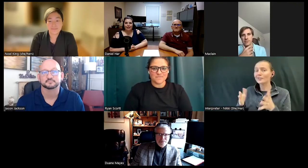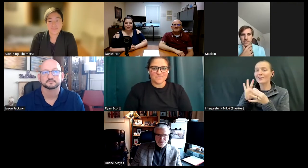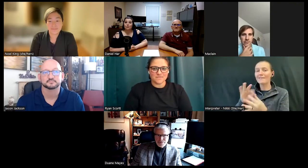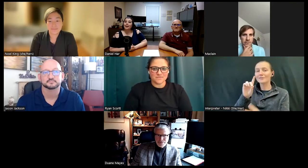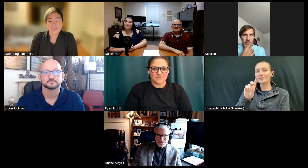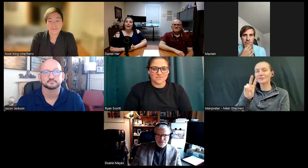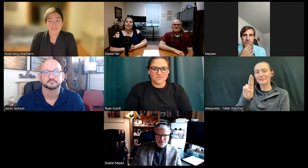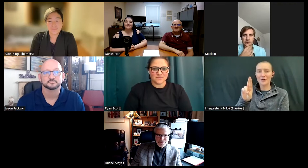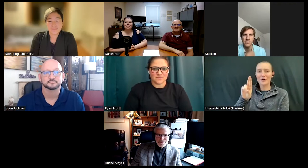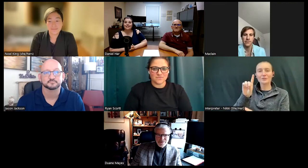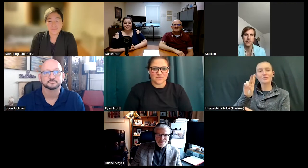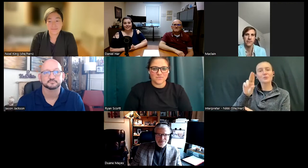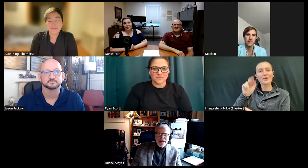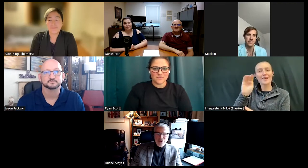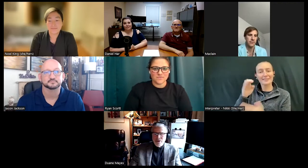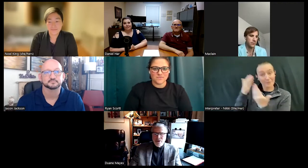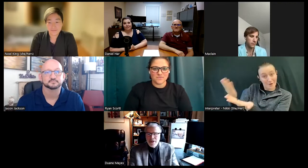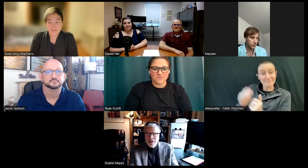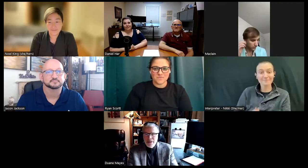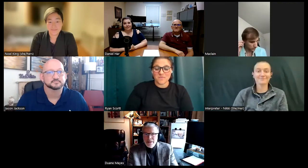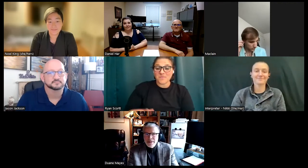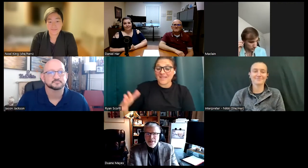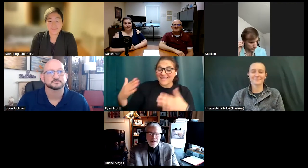Mayes. Duane go ahead. Thank you.